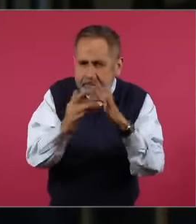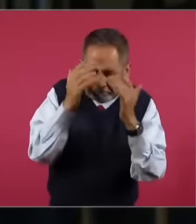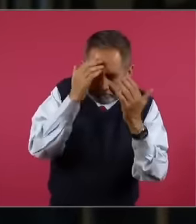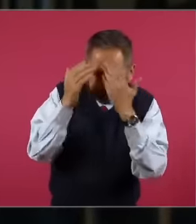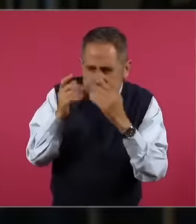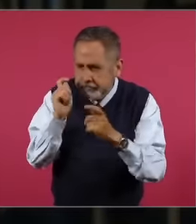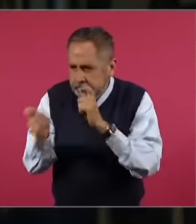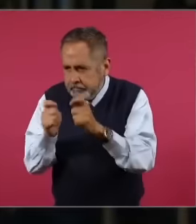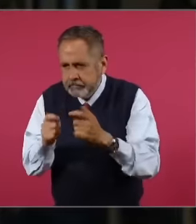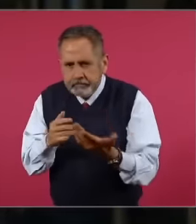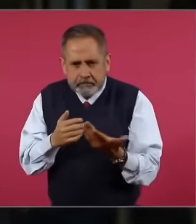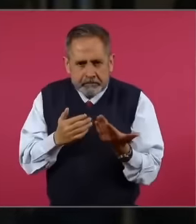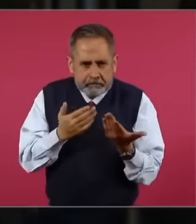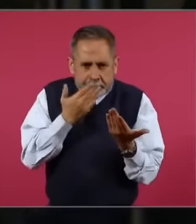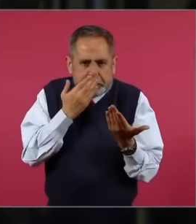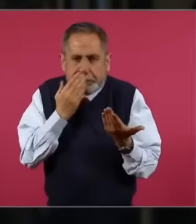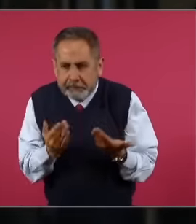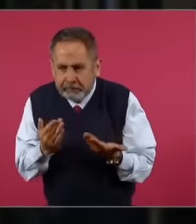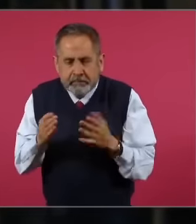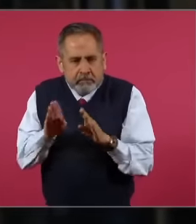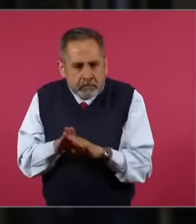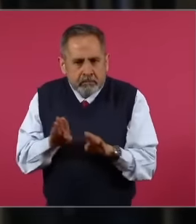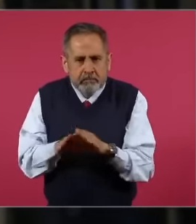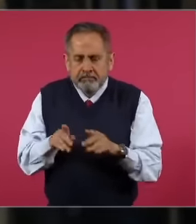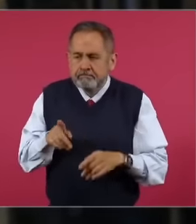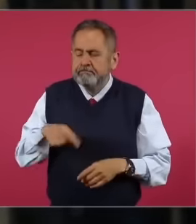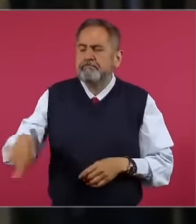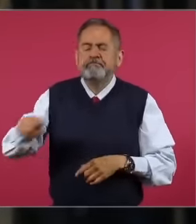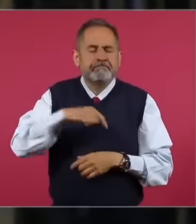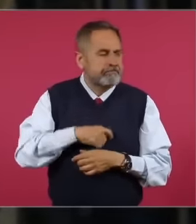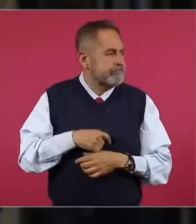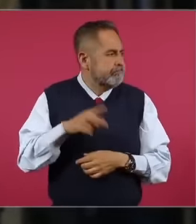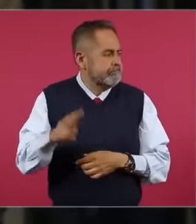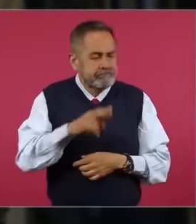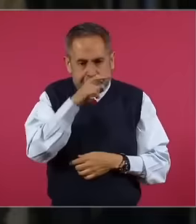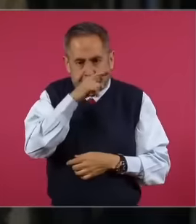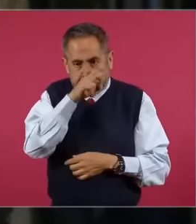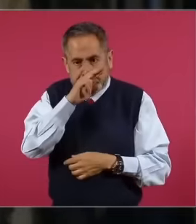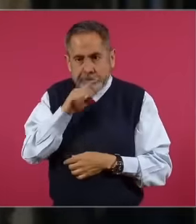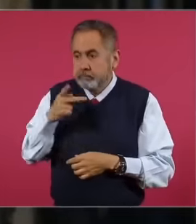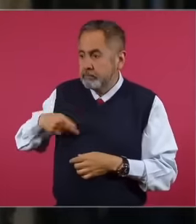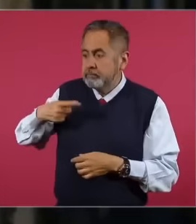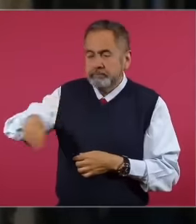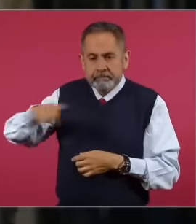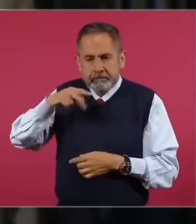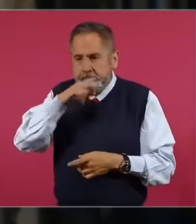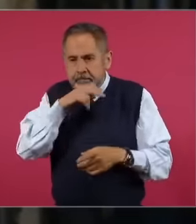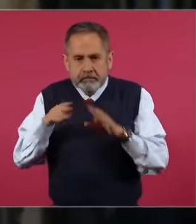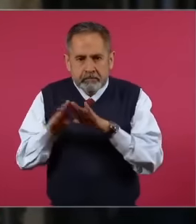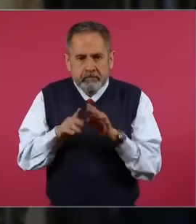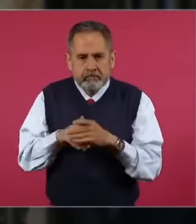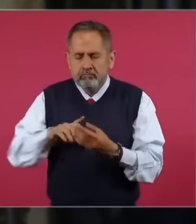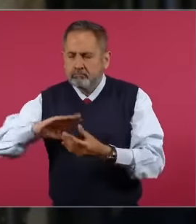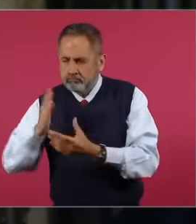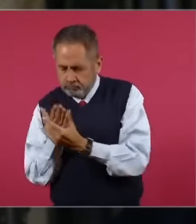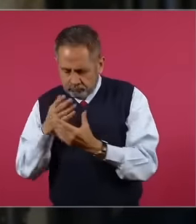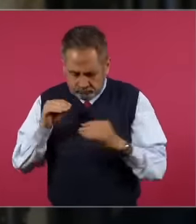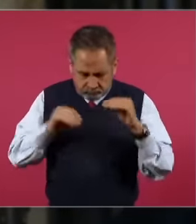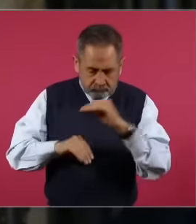of the phenomenon and see the concern that citizens have and try to generate a